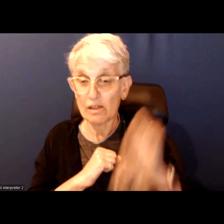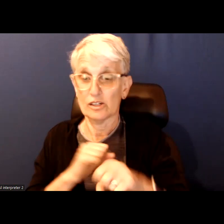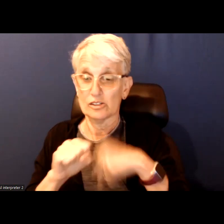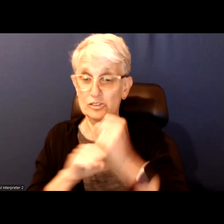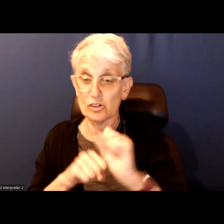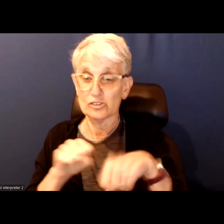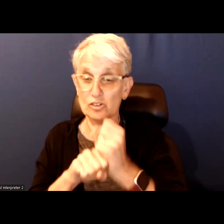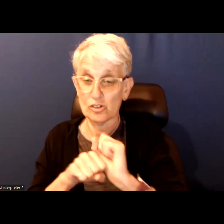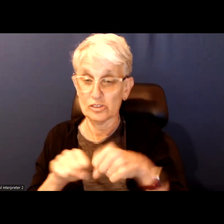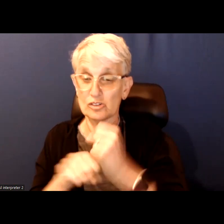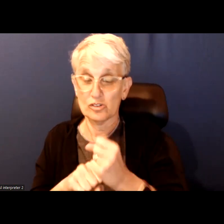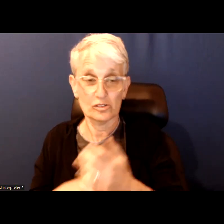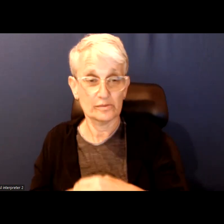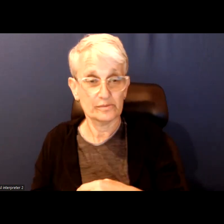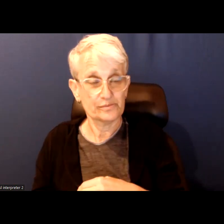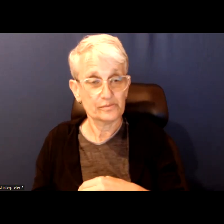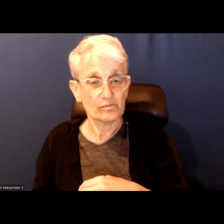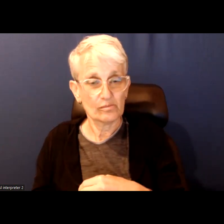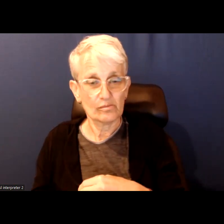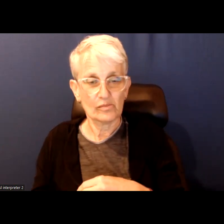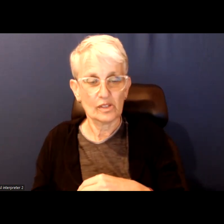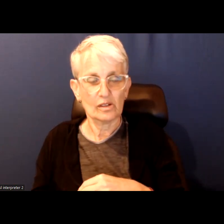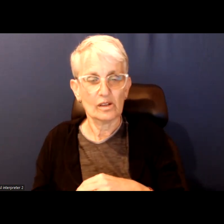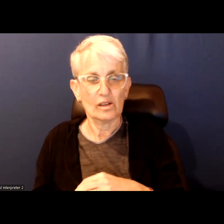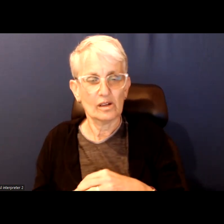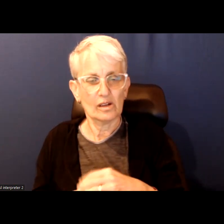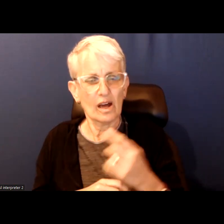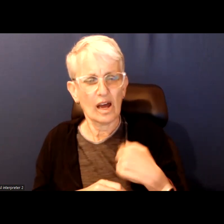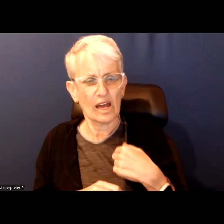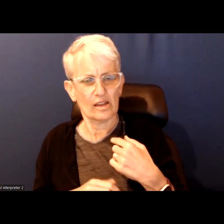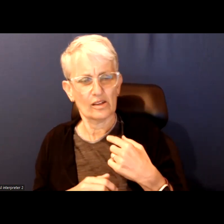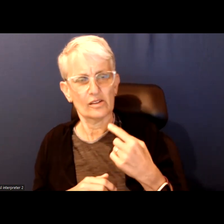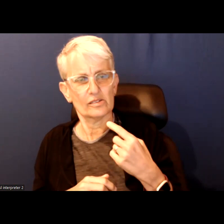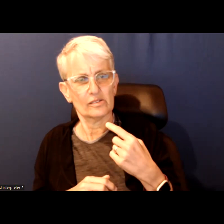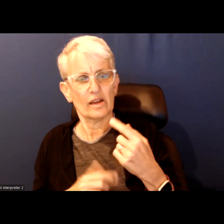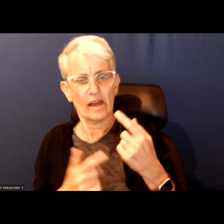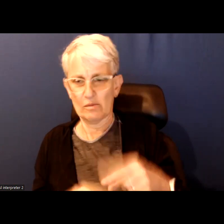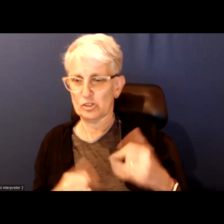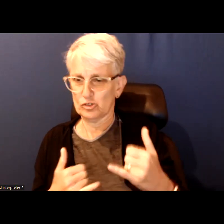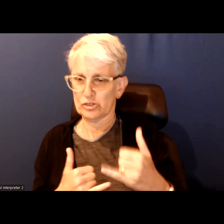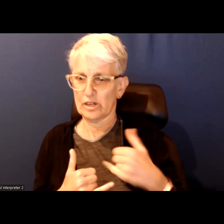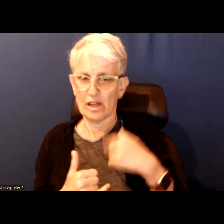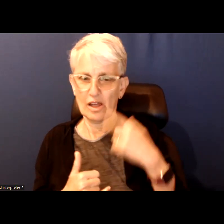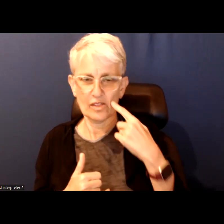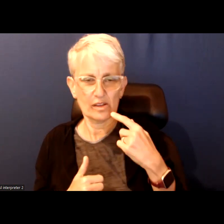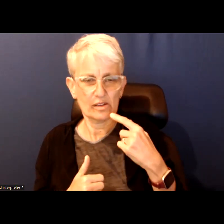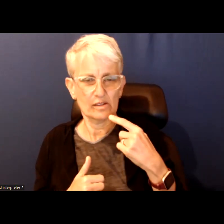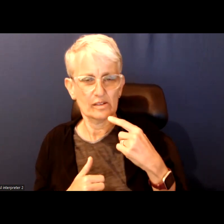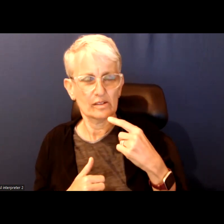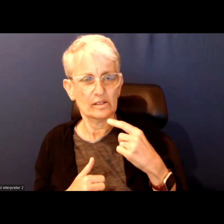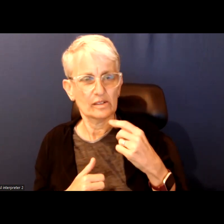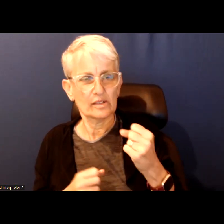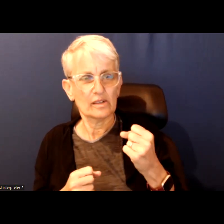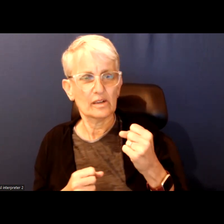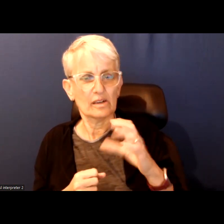And I believe today the fact that a lot of places that have applied for café tier approval